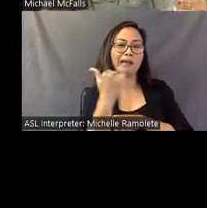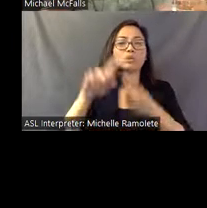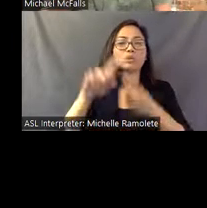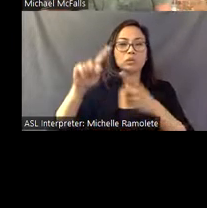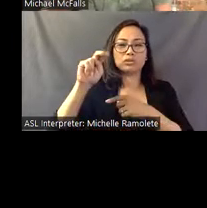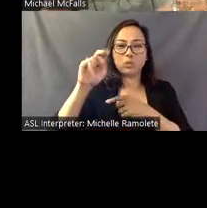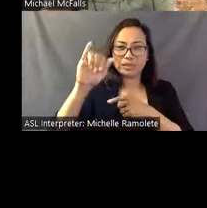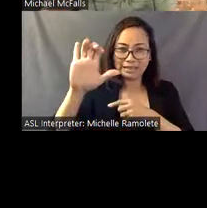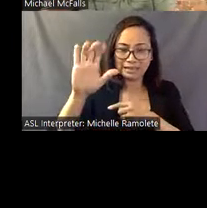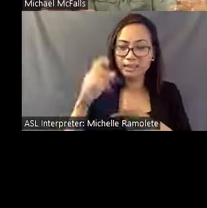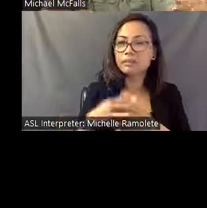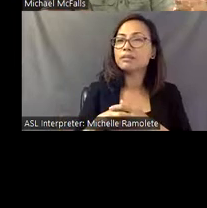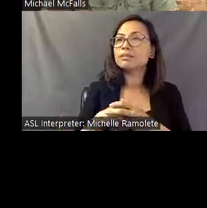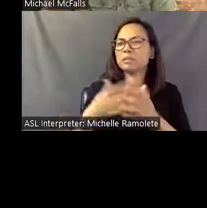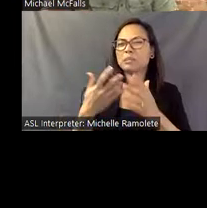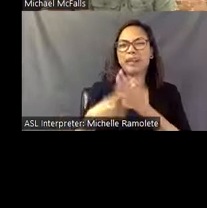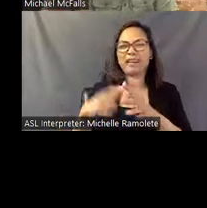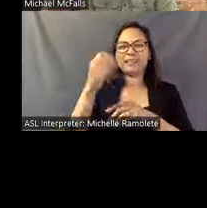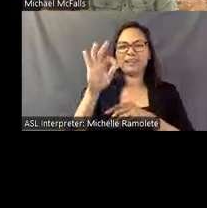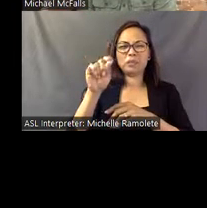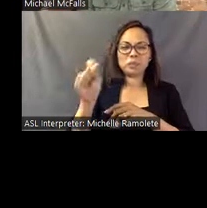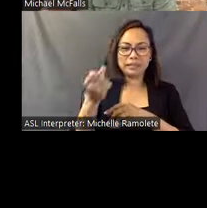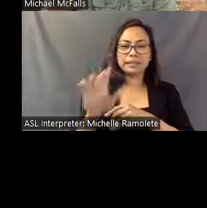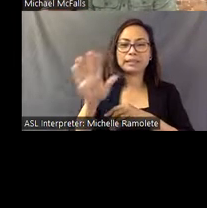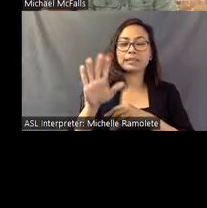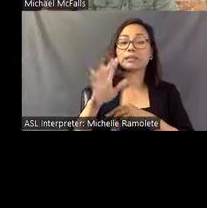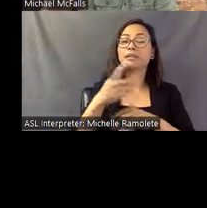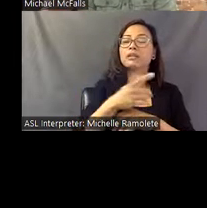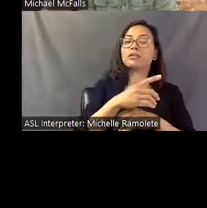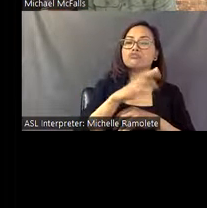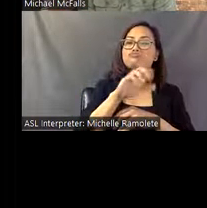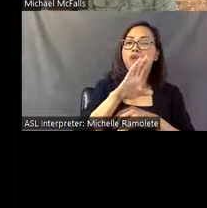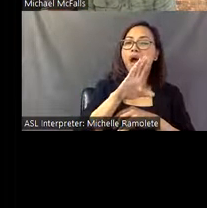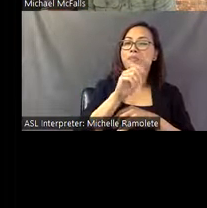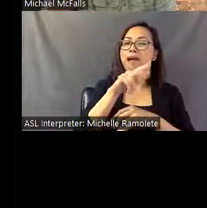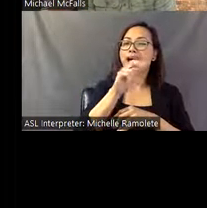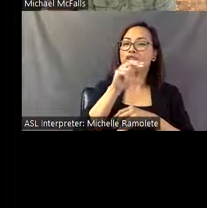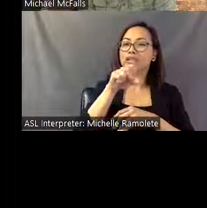Now, according to Tom Patterson's book, "St. EOM In the Land of Pasaquan," Eddie spent